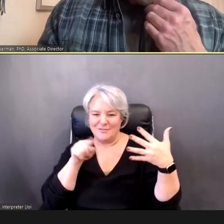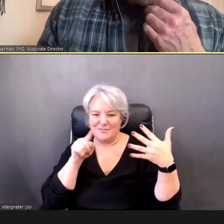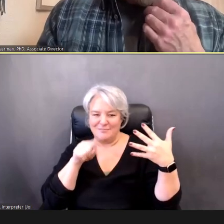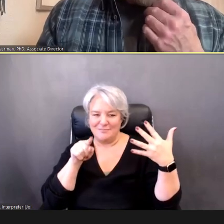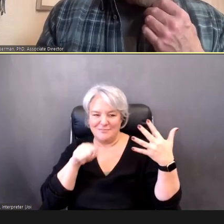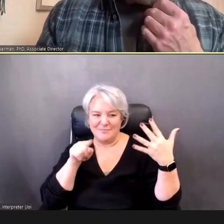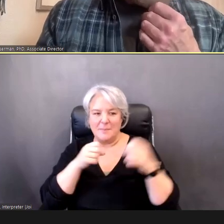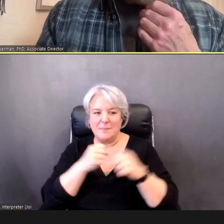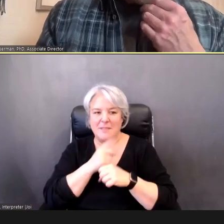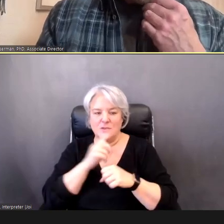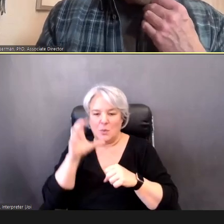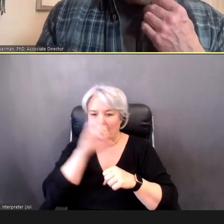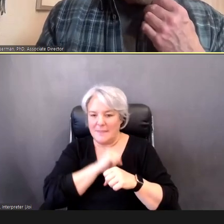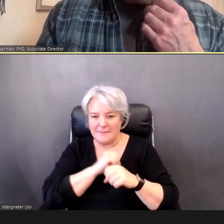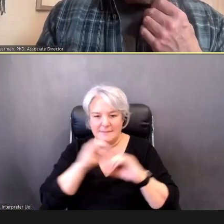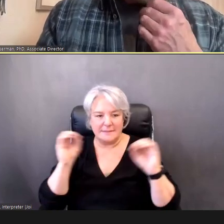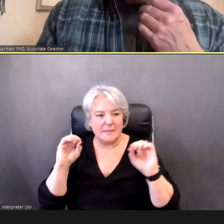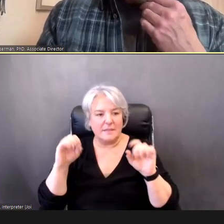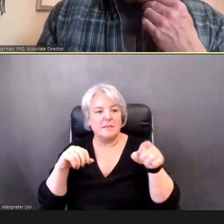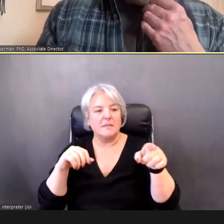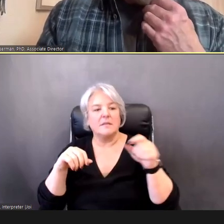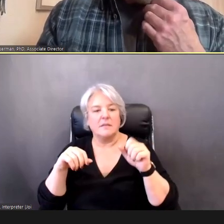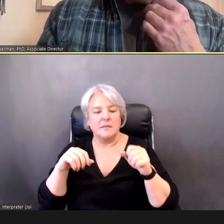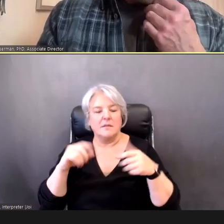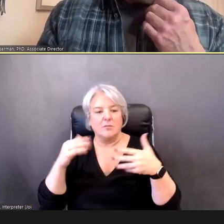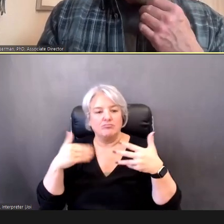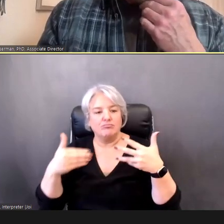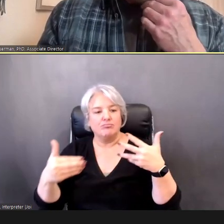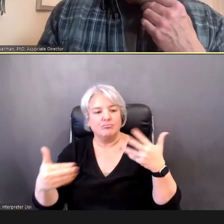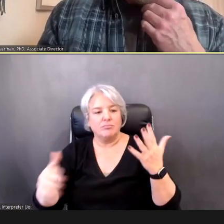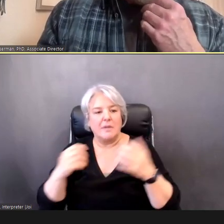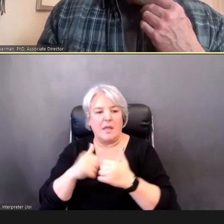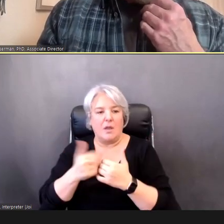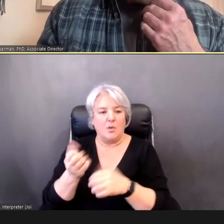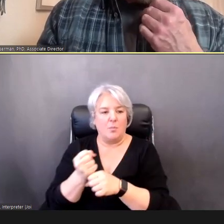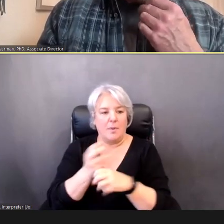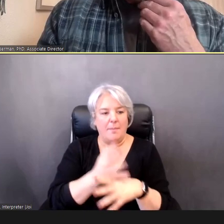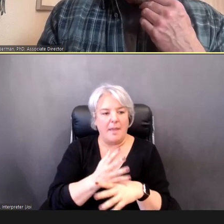things you do to prepare for a screening and then what you have to do to complete the screening.